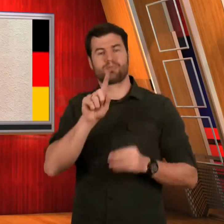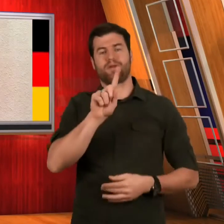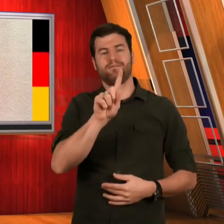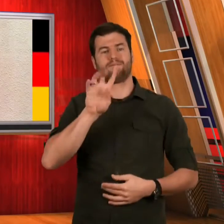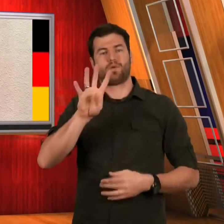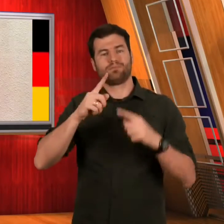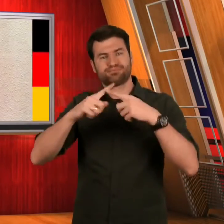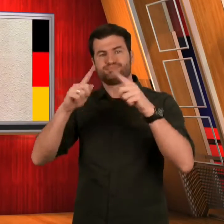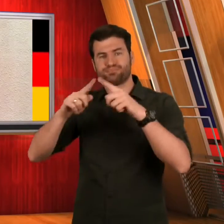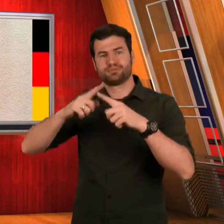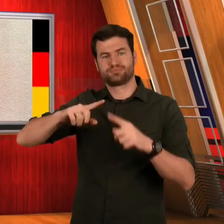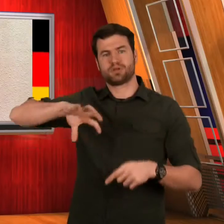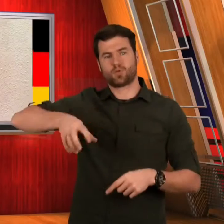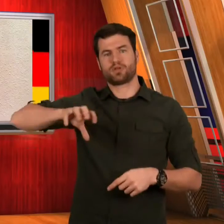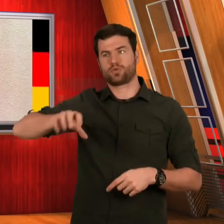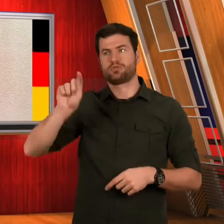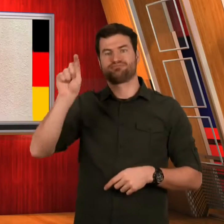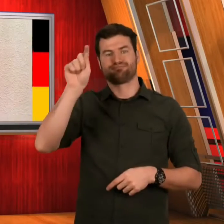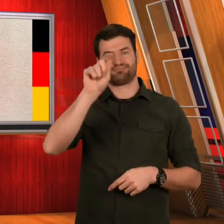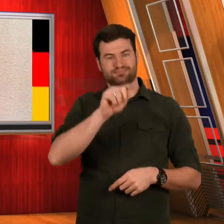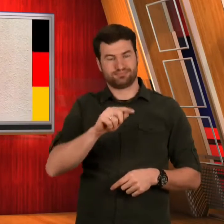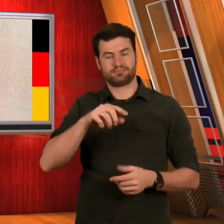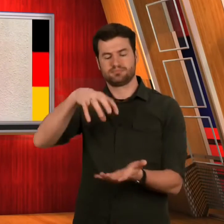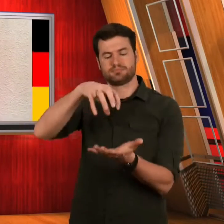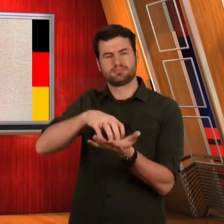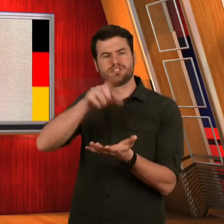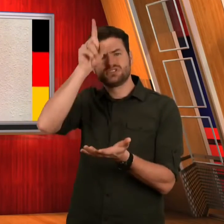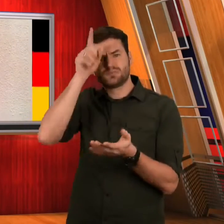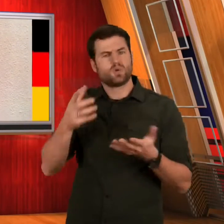from 14 different countries participated in the event